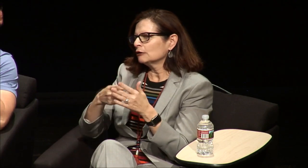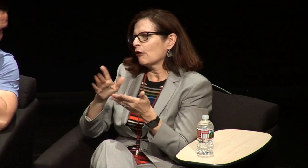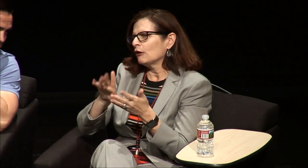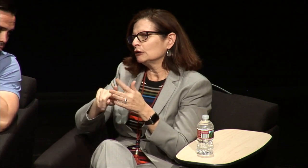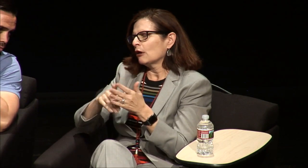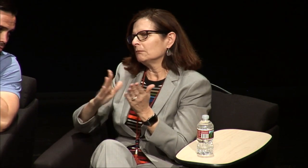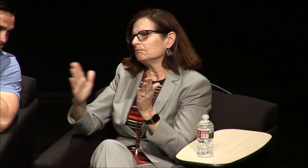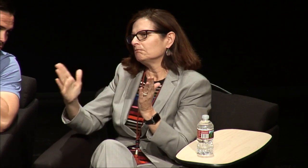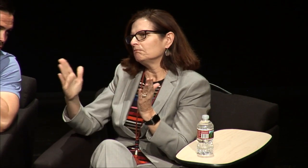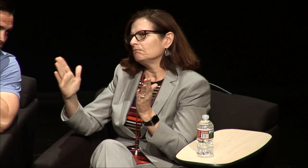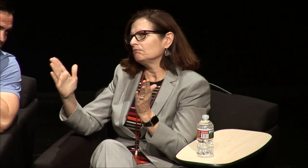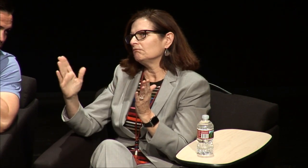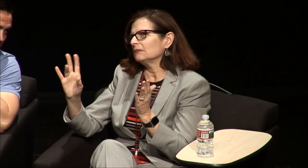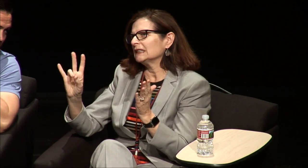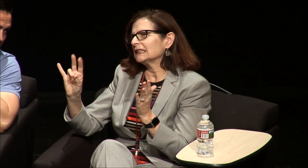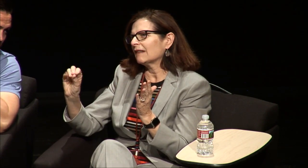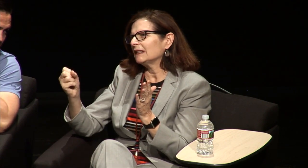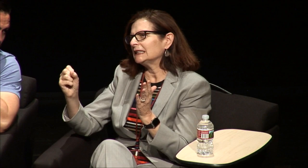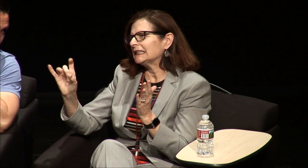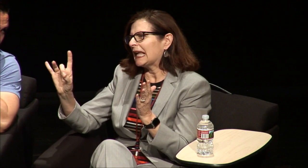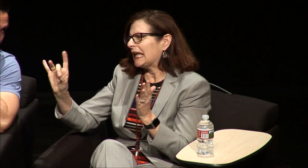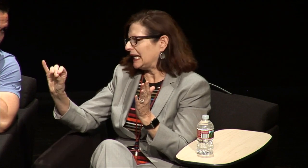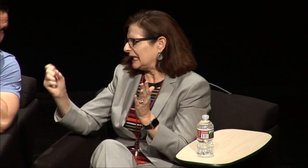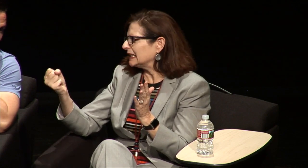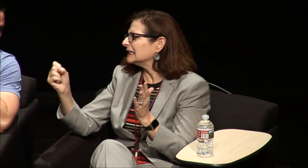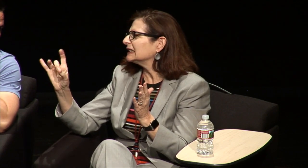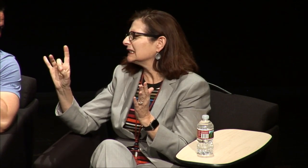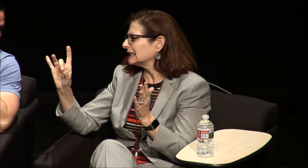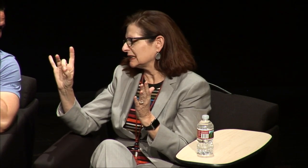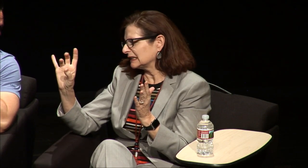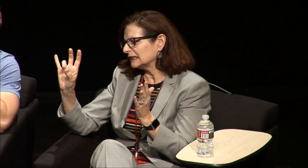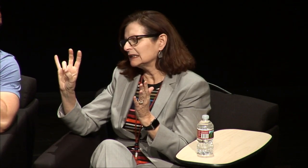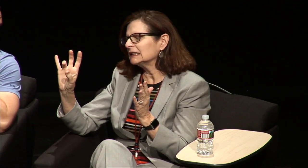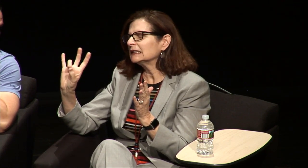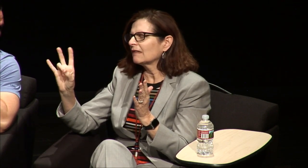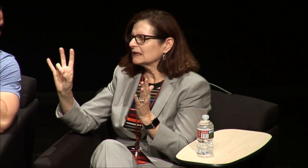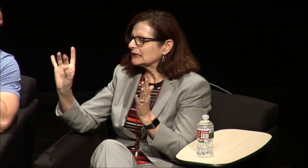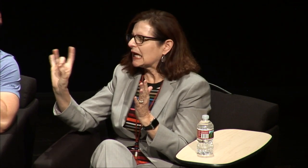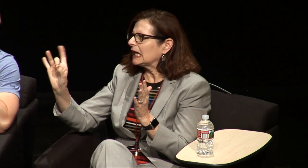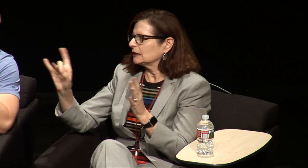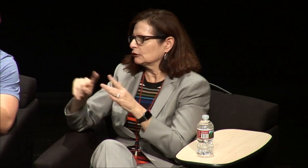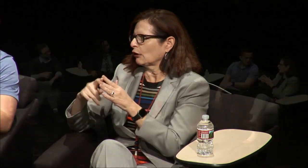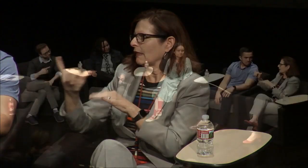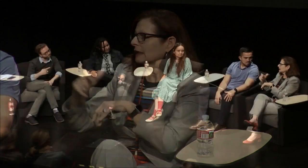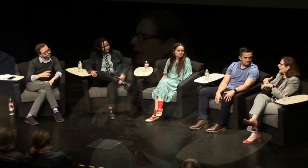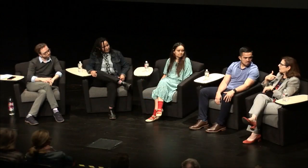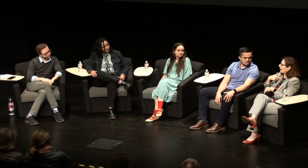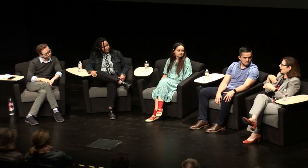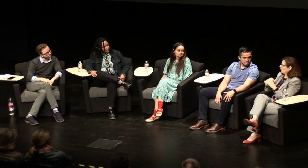system and I think that was probably more 70s 80s when idea came up right and